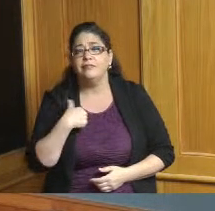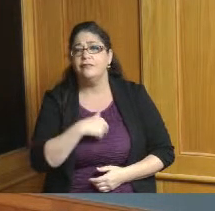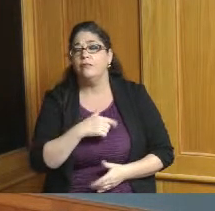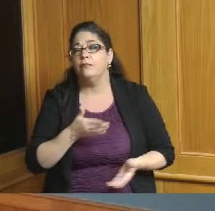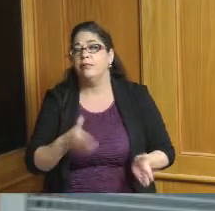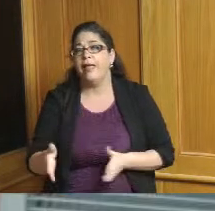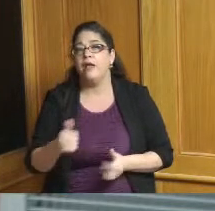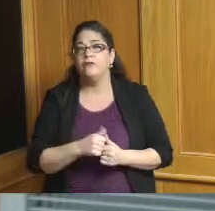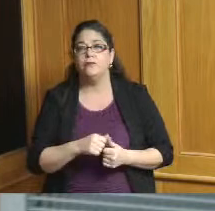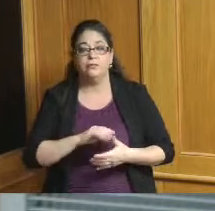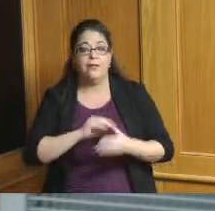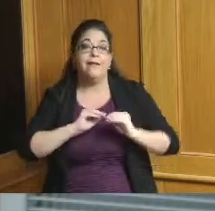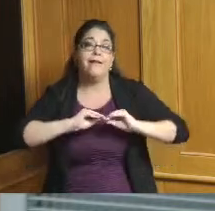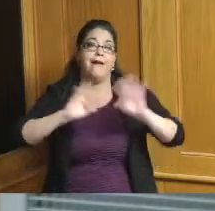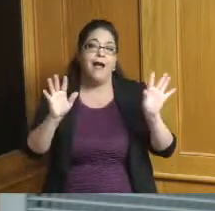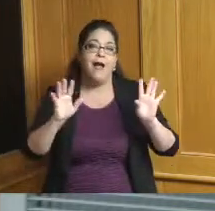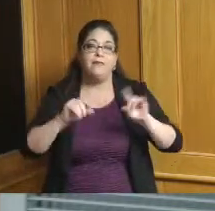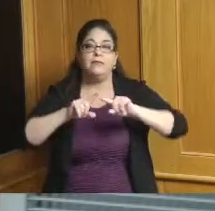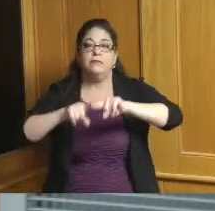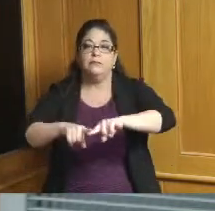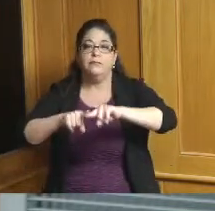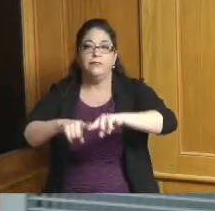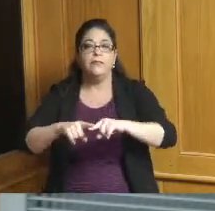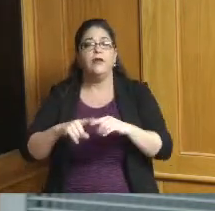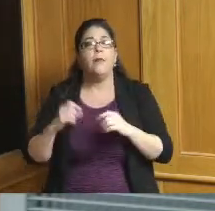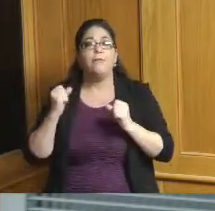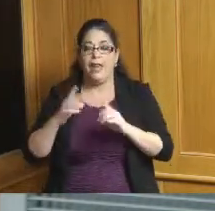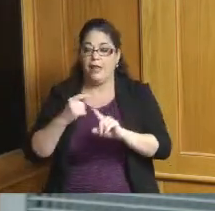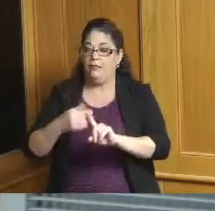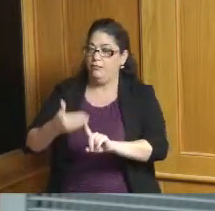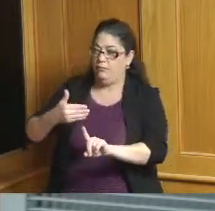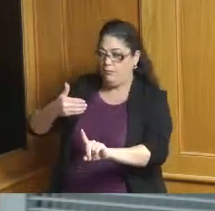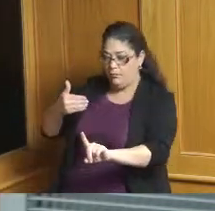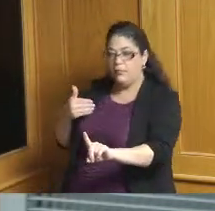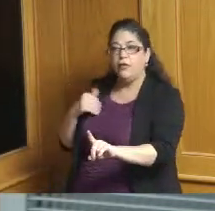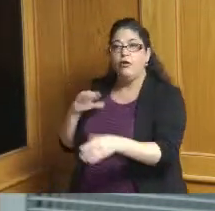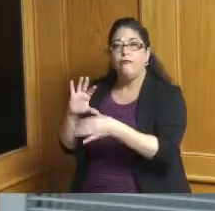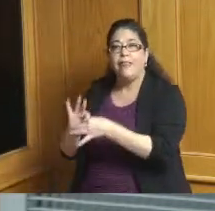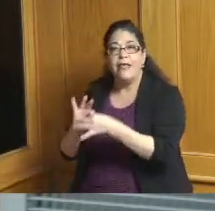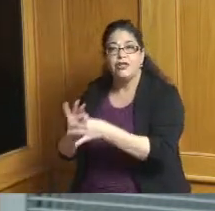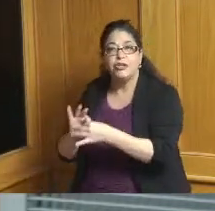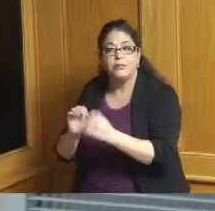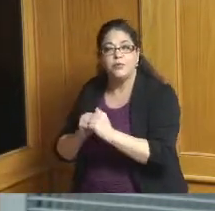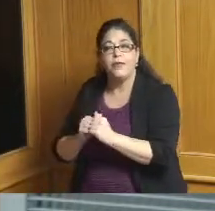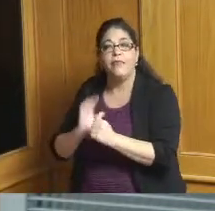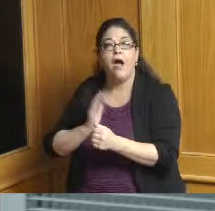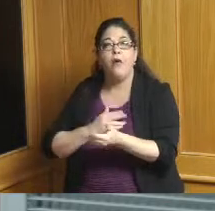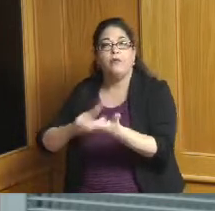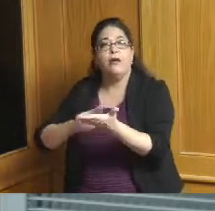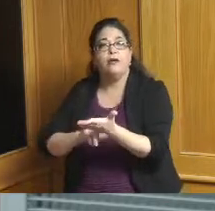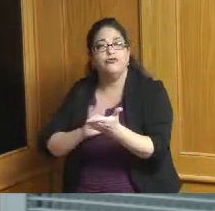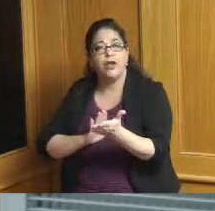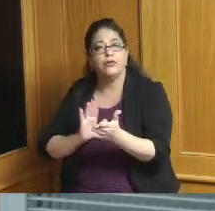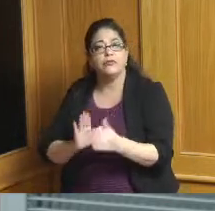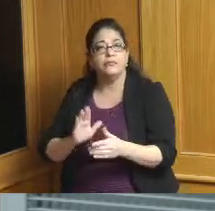know obviously leaning on our relationships over the years with the subcontractor base so yes we'll